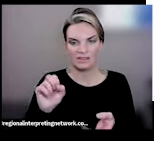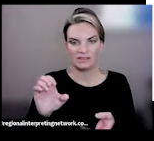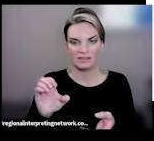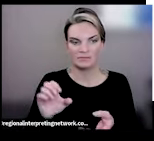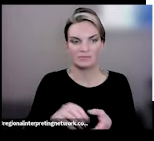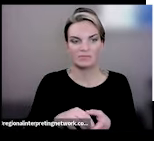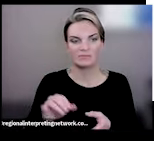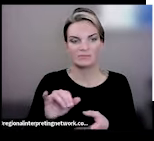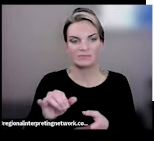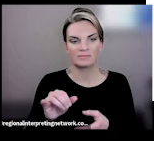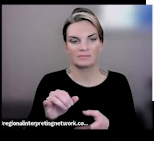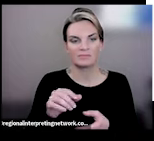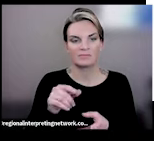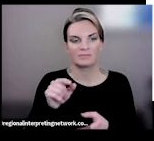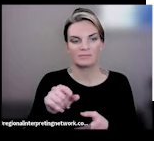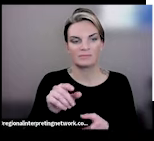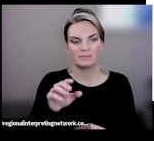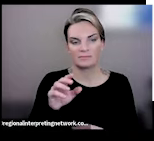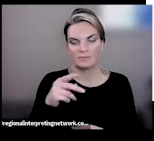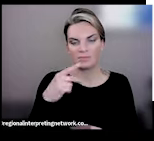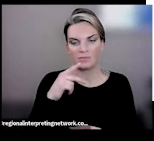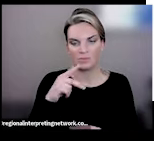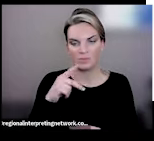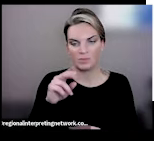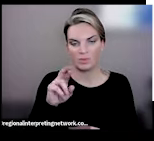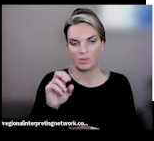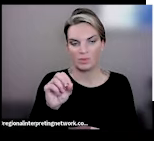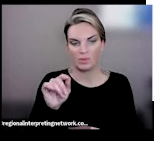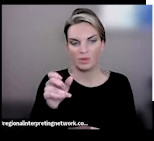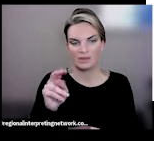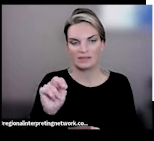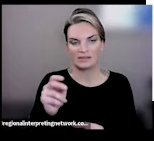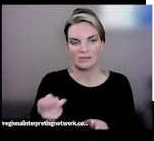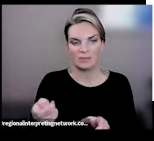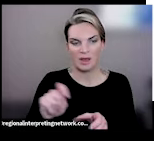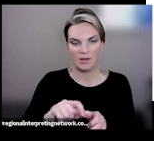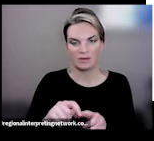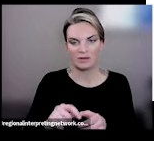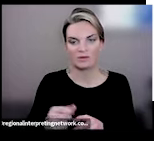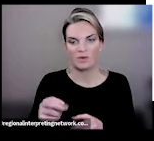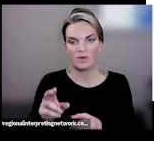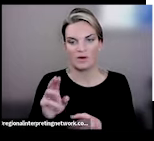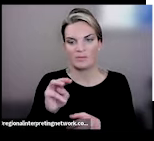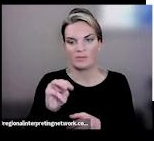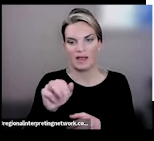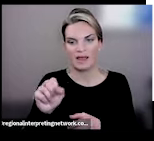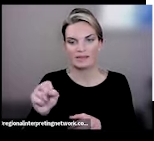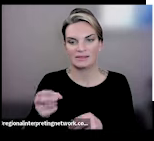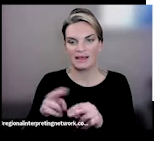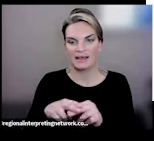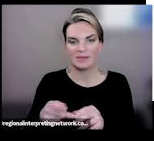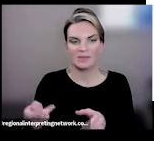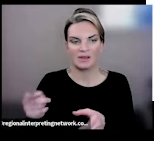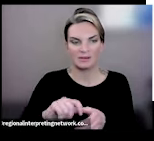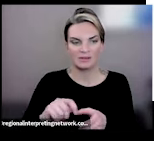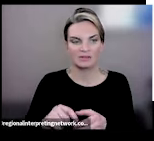or mass gain powders. If weight gain might be a concern, microwavable rices, grain pouches, if